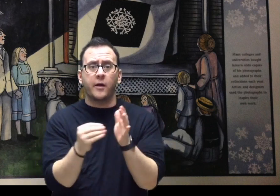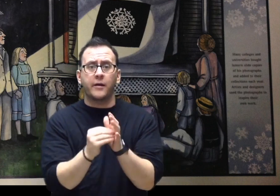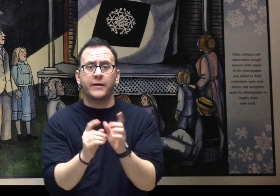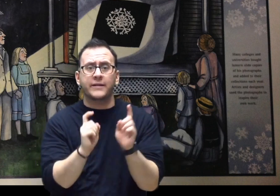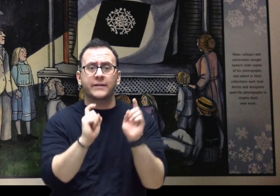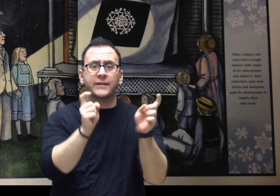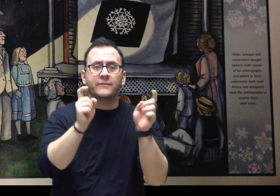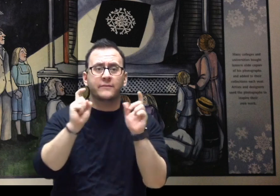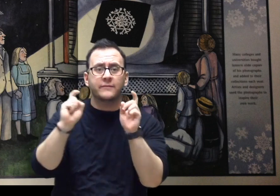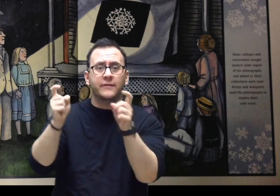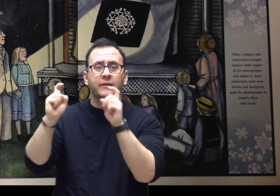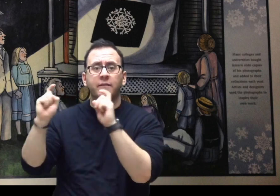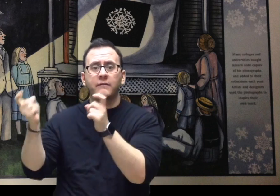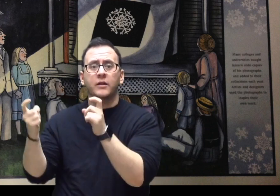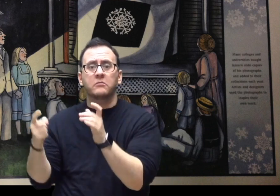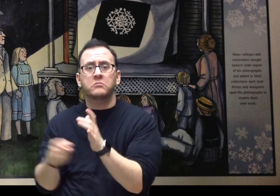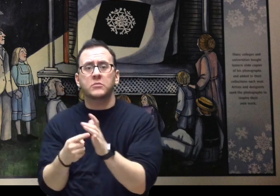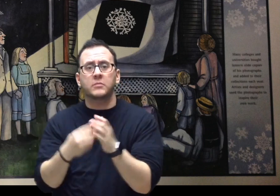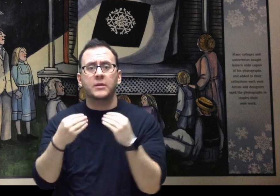He held evening slide shows on the lawns of his friends.